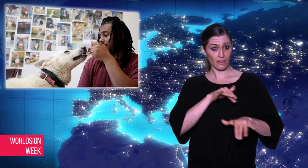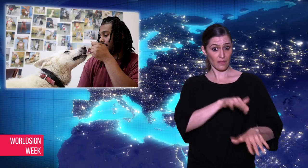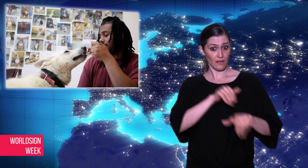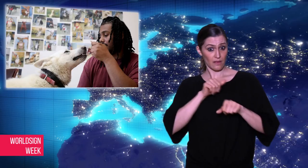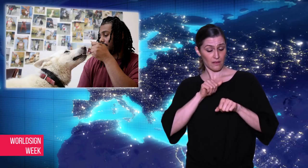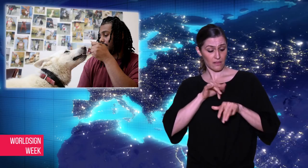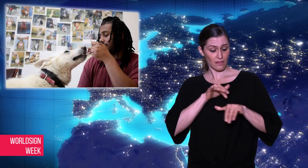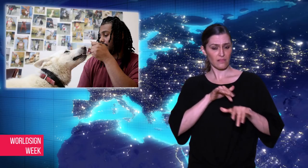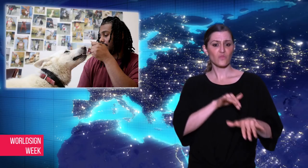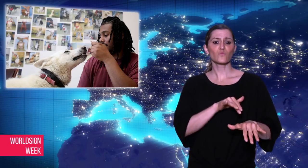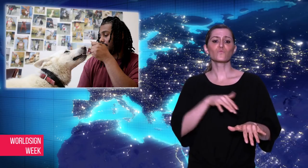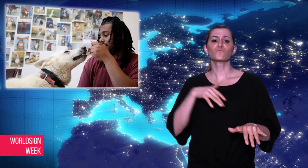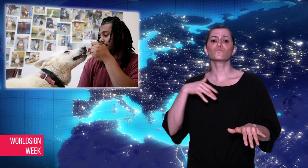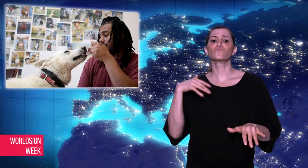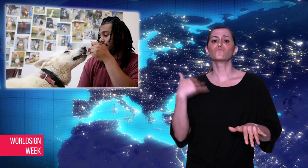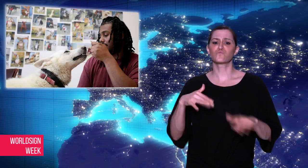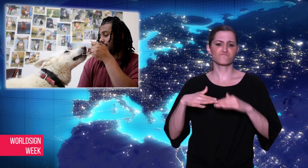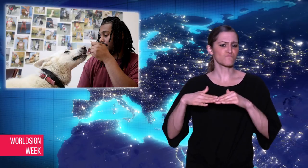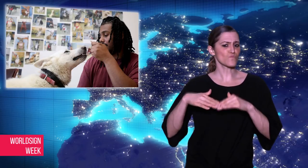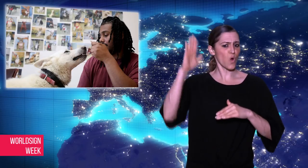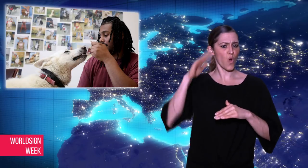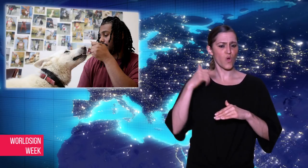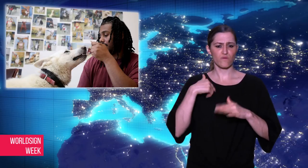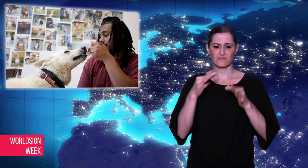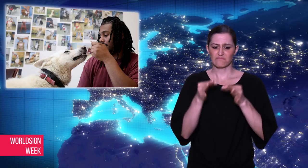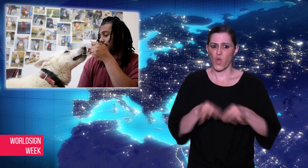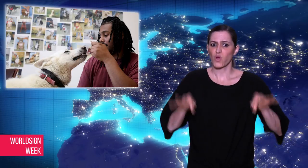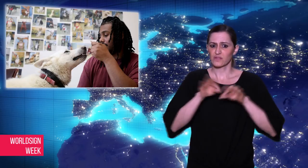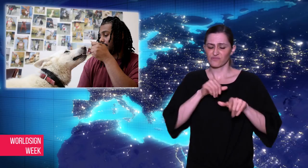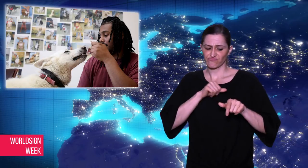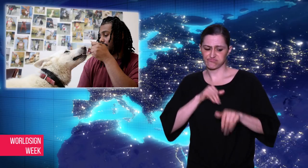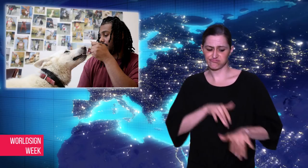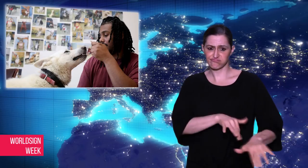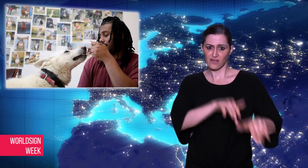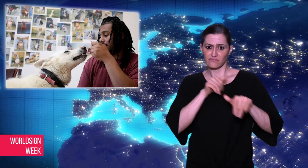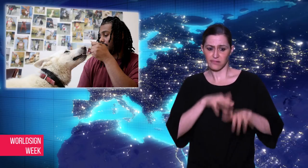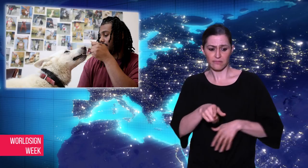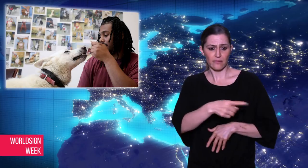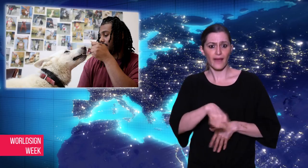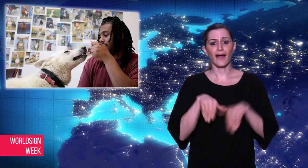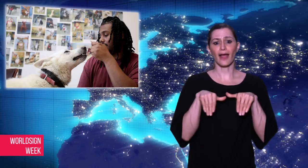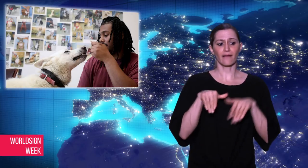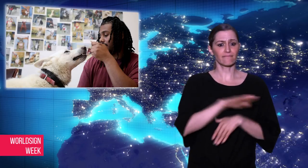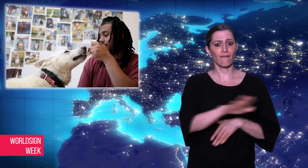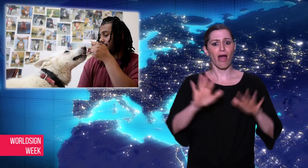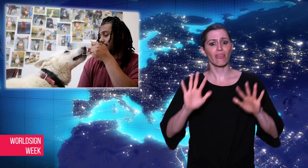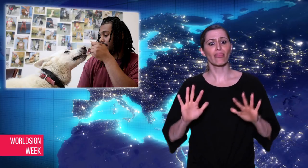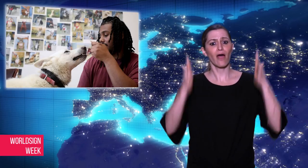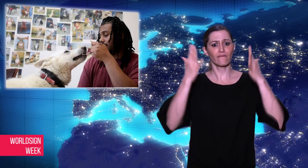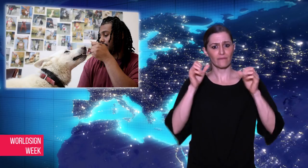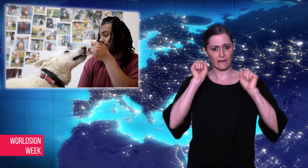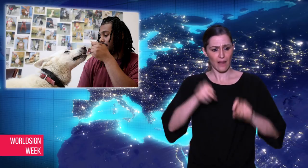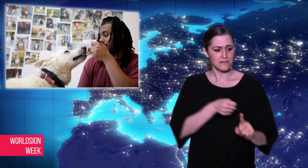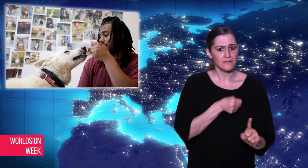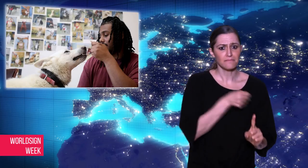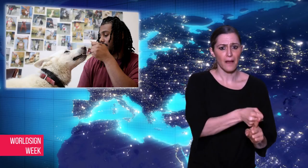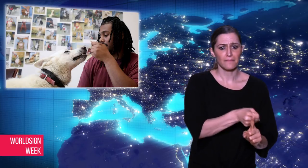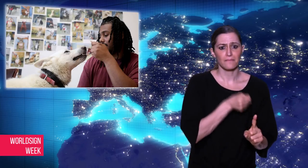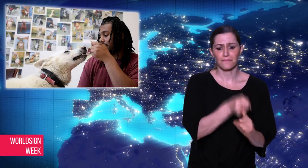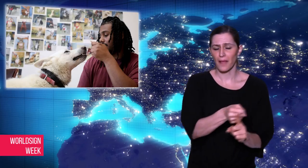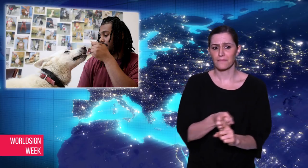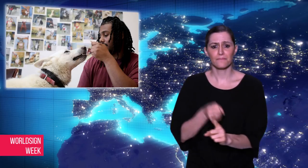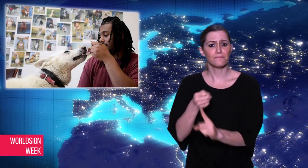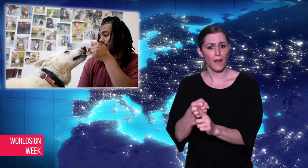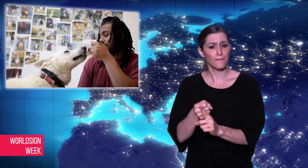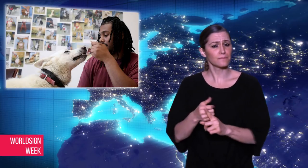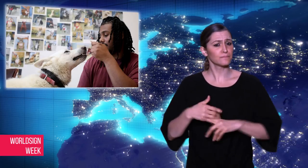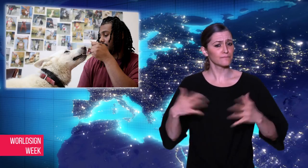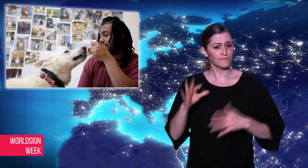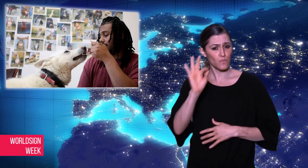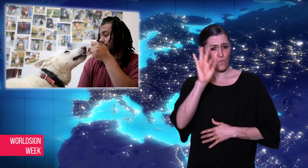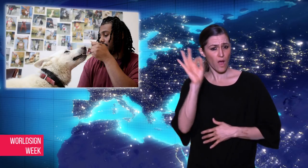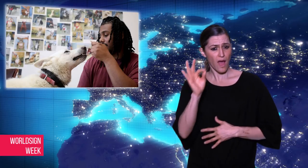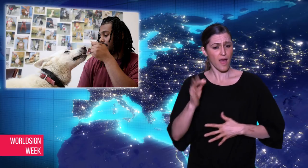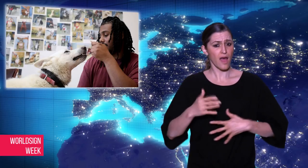affected by their humans’ emotions.